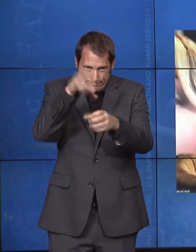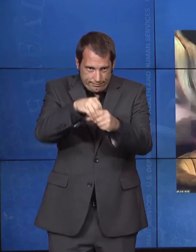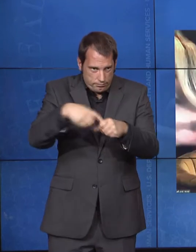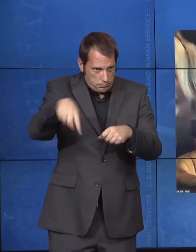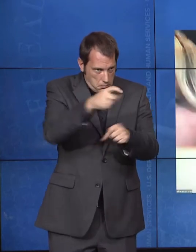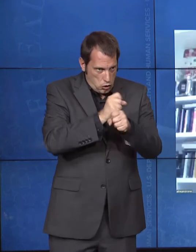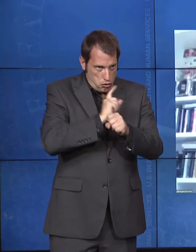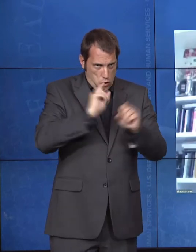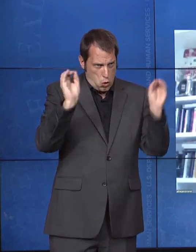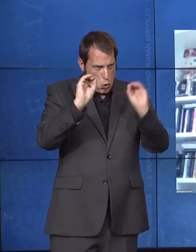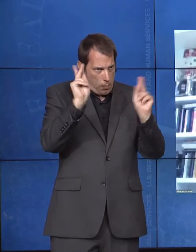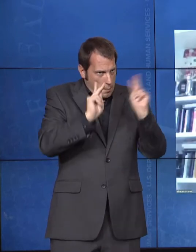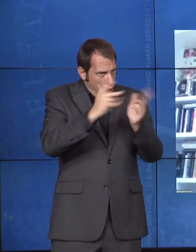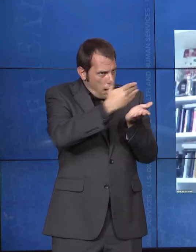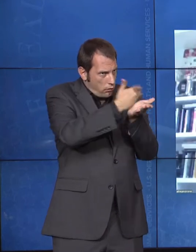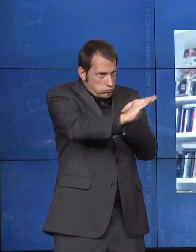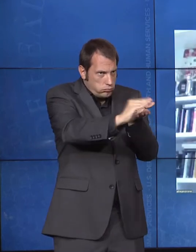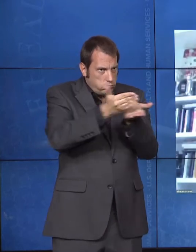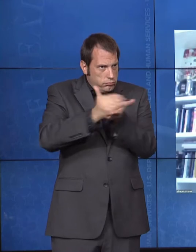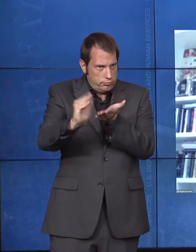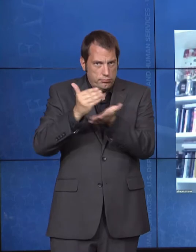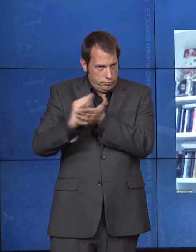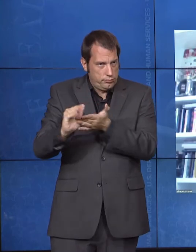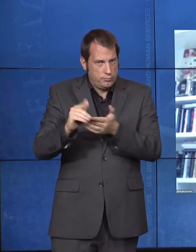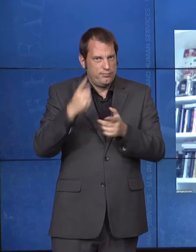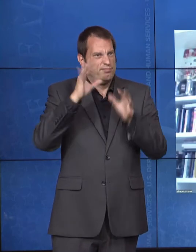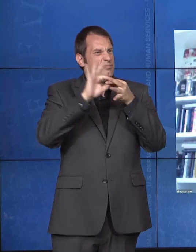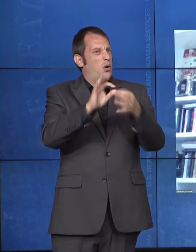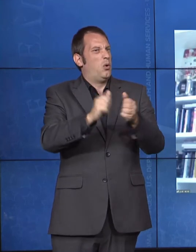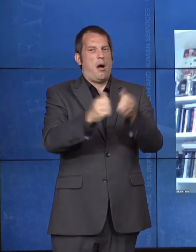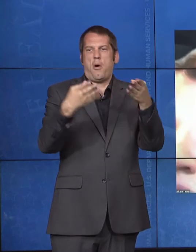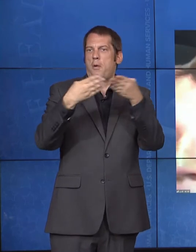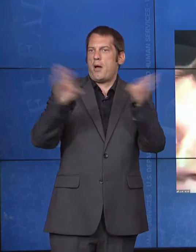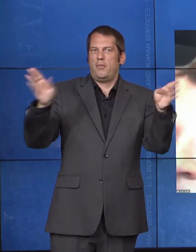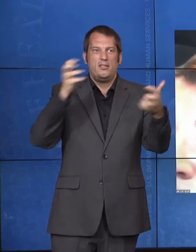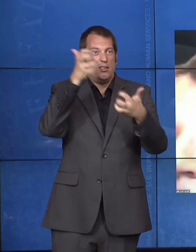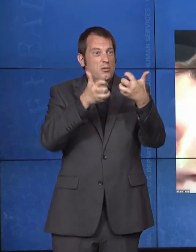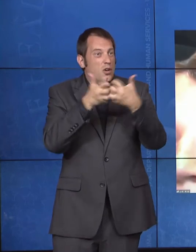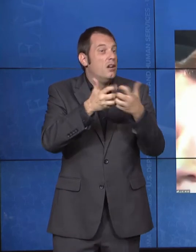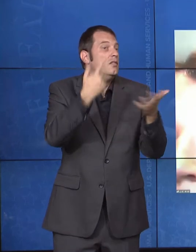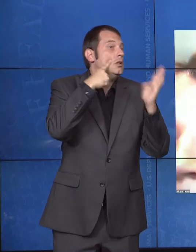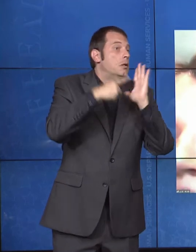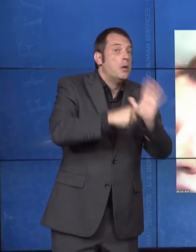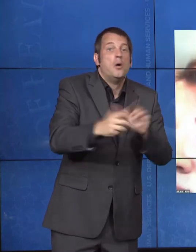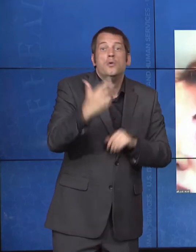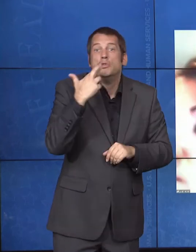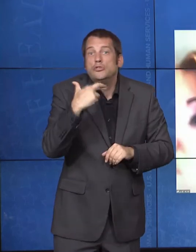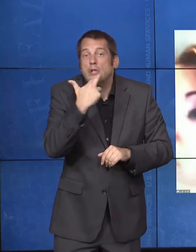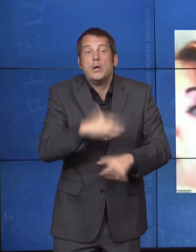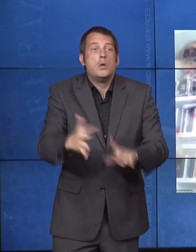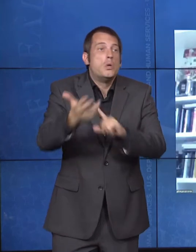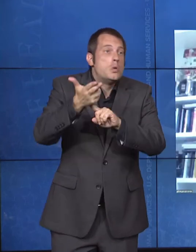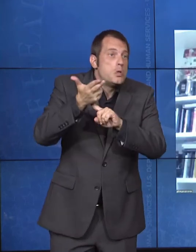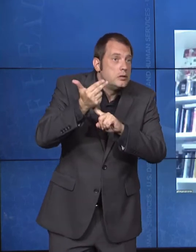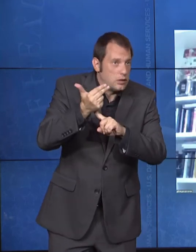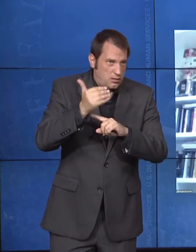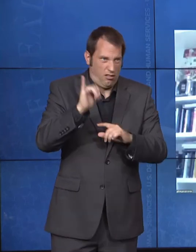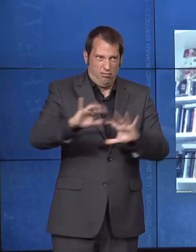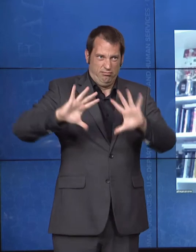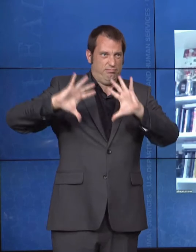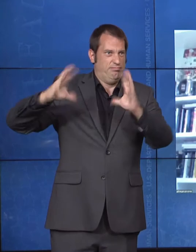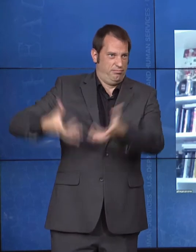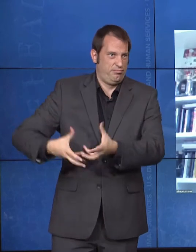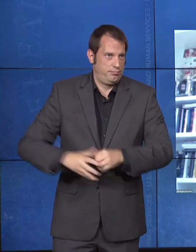accommodation, in restaurants, in hotels. That same movement carried us through to the